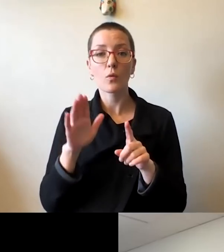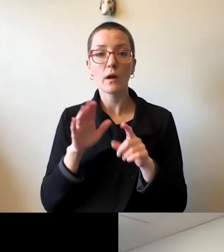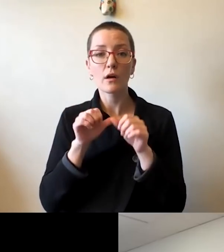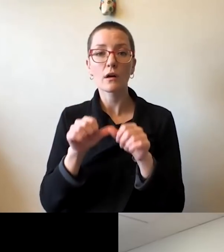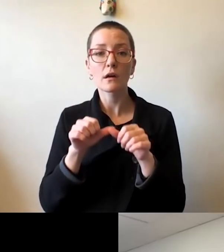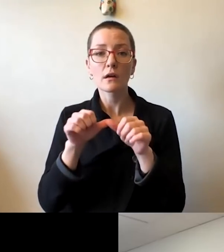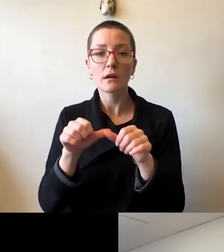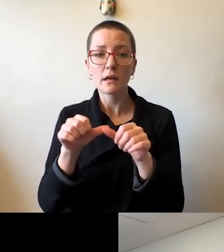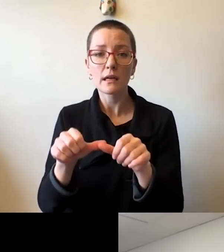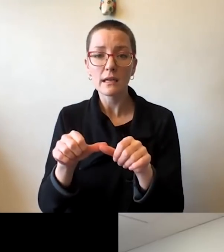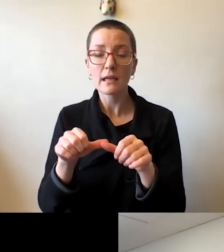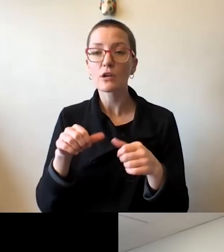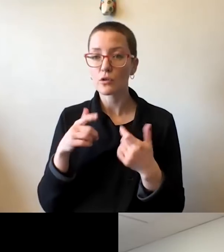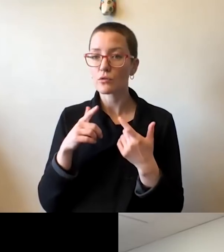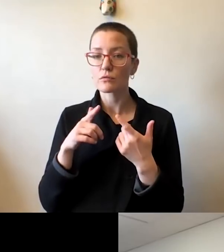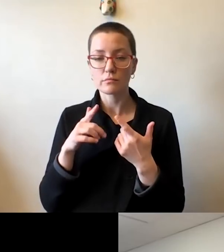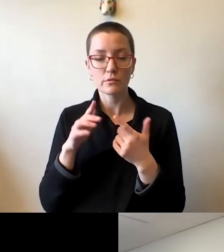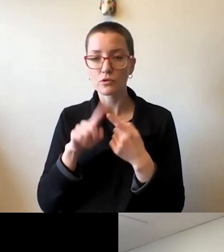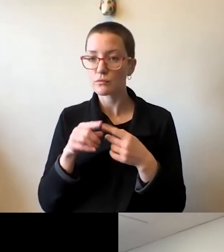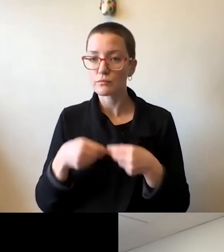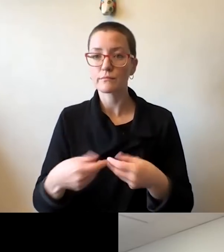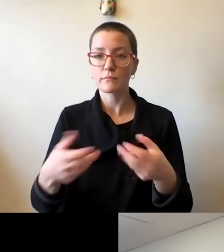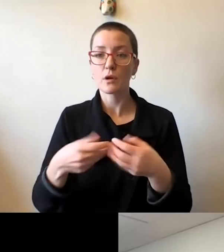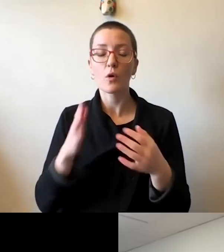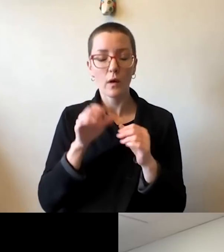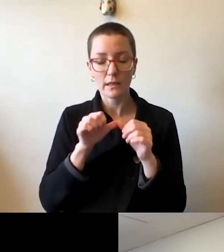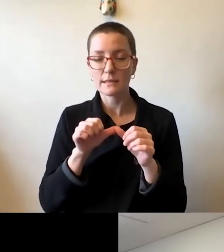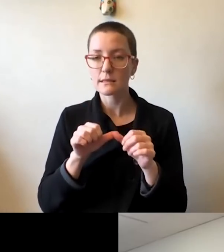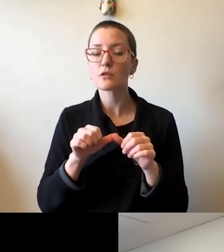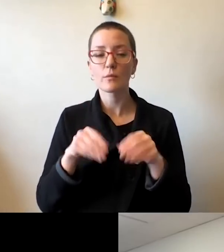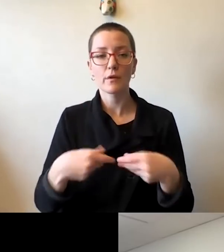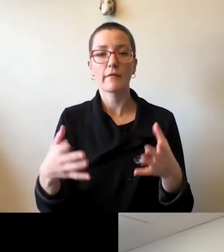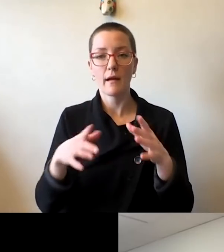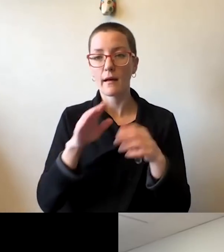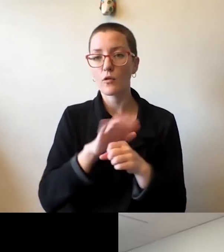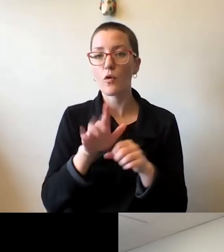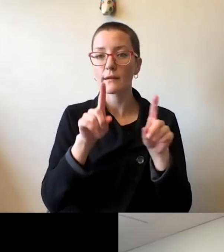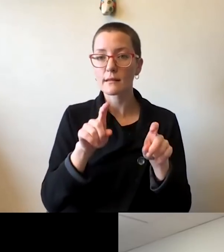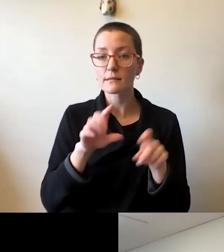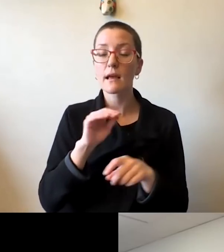we're going to be maintaining our COVID-19 testing, and we will be working, as I said, with health care workers